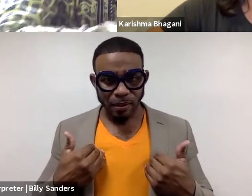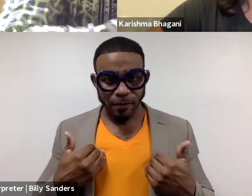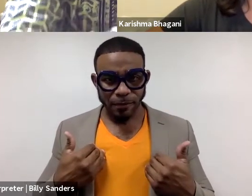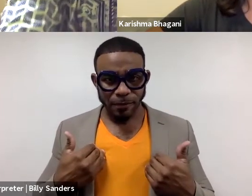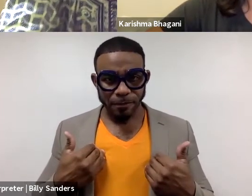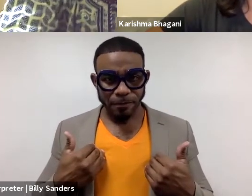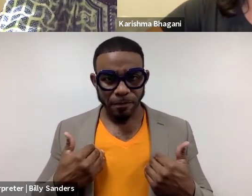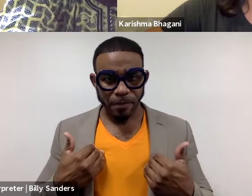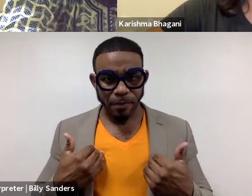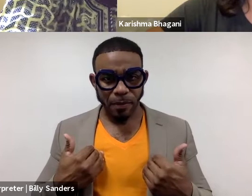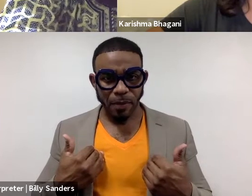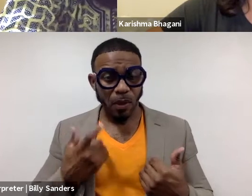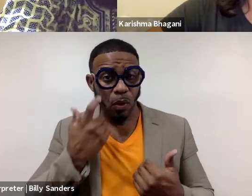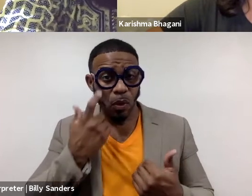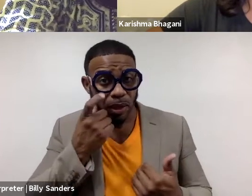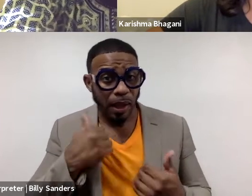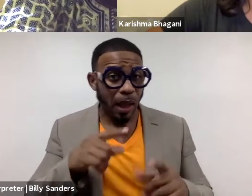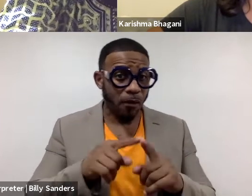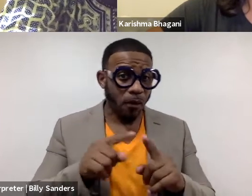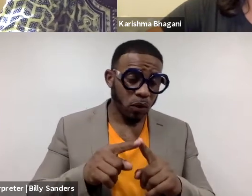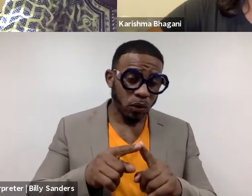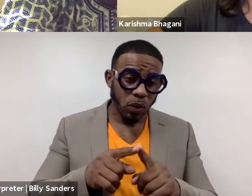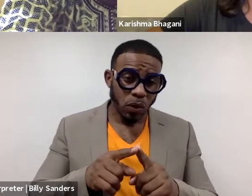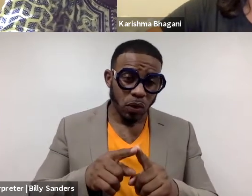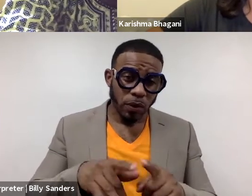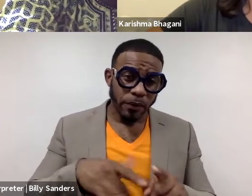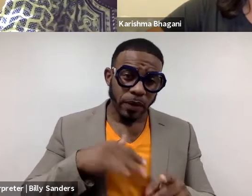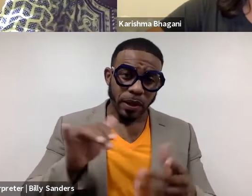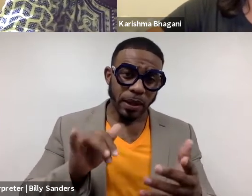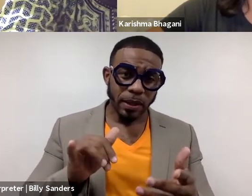And recently, I've also felt like being a dramaturge